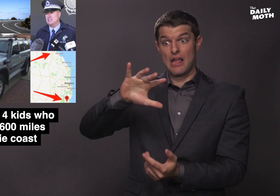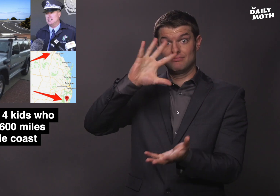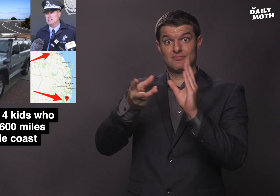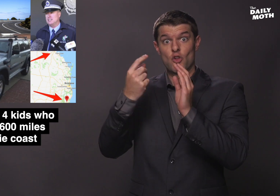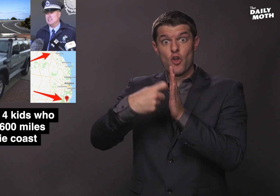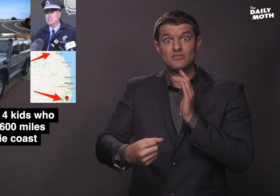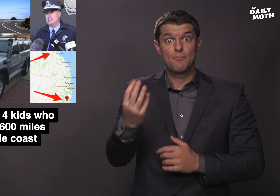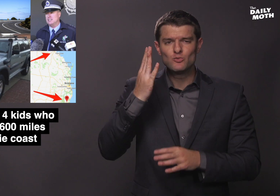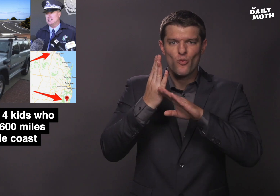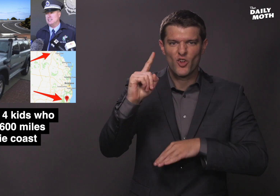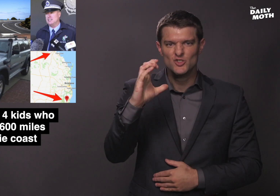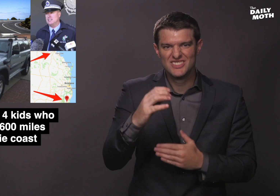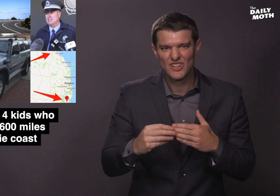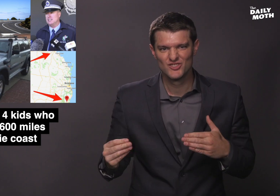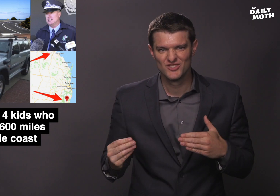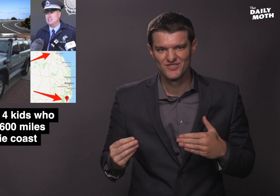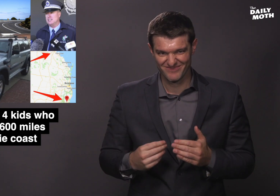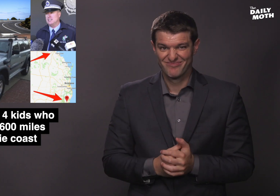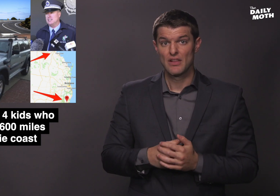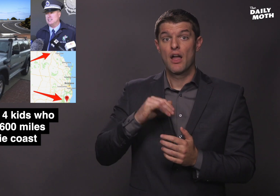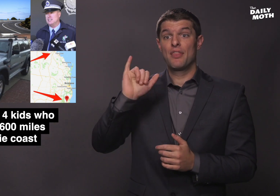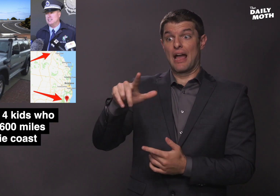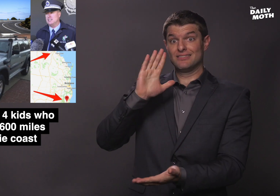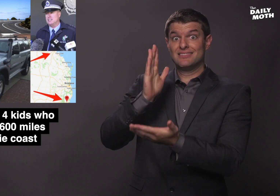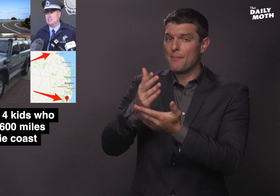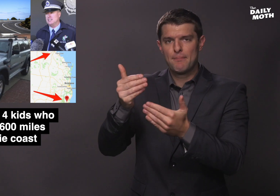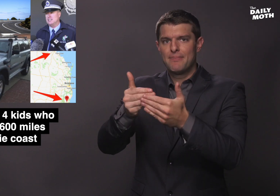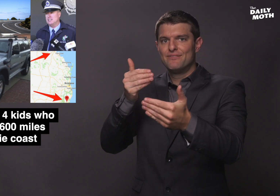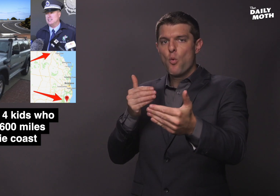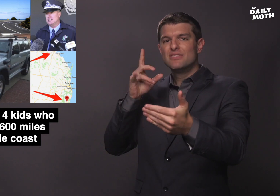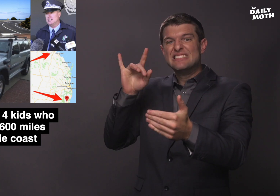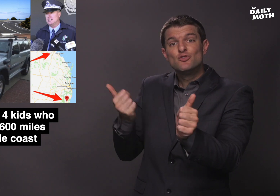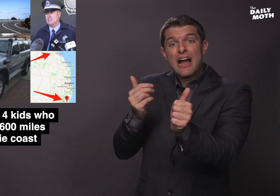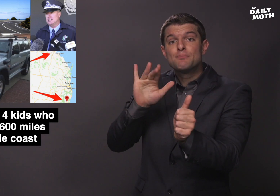over $100 worth of gas, and were being chased